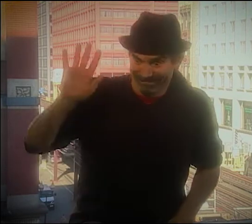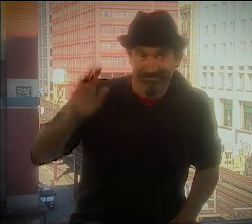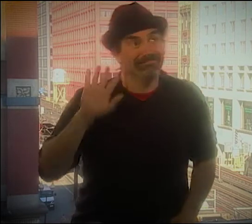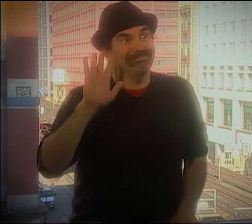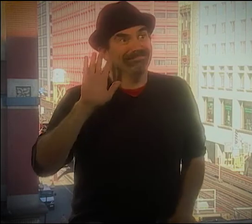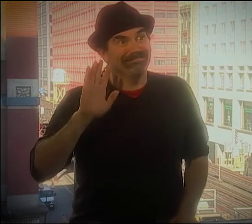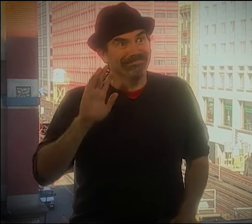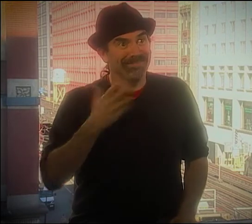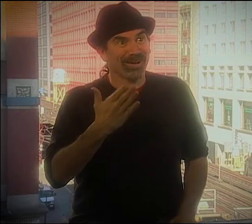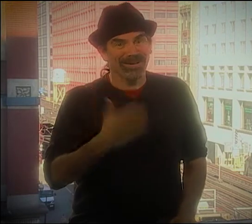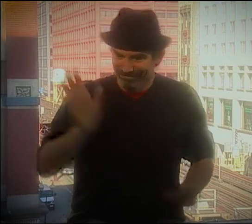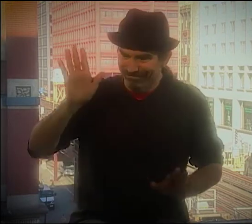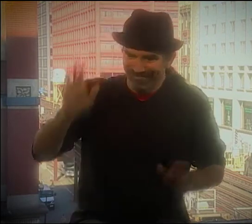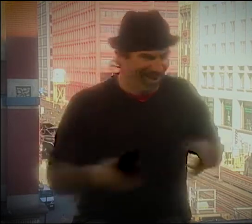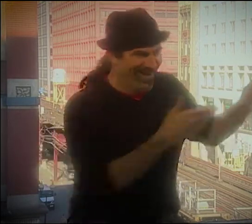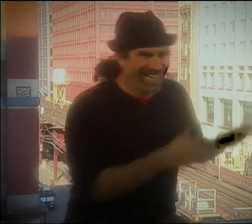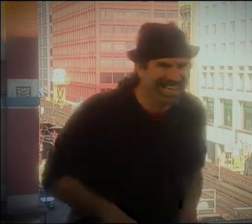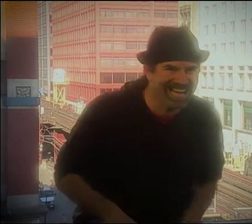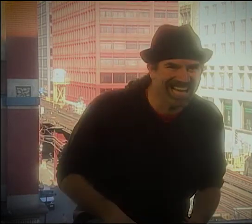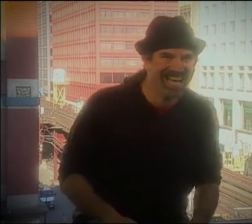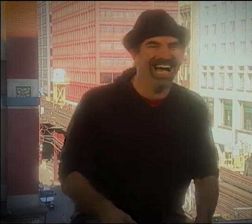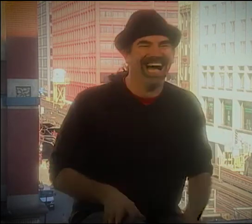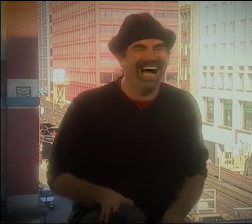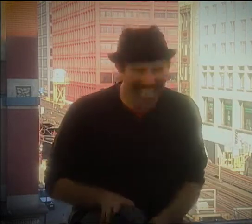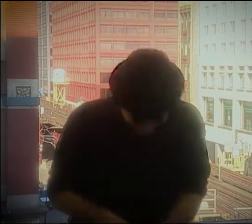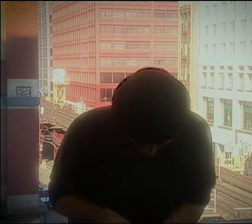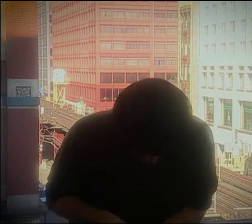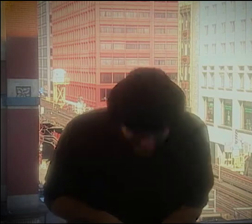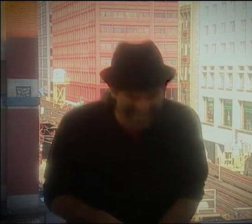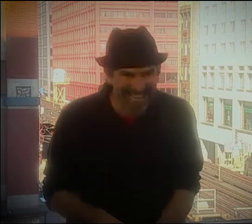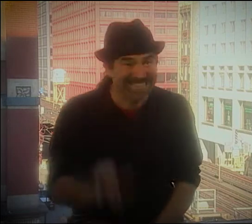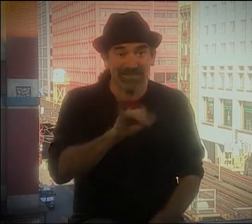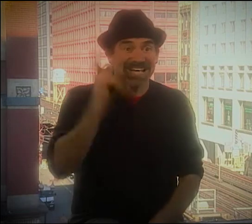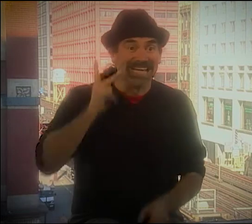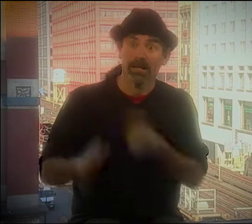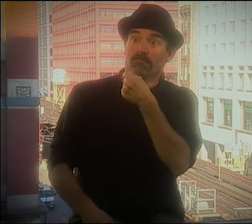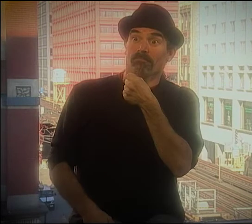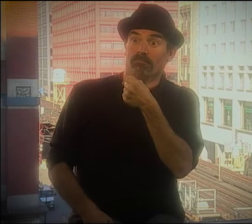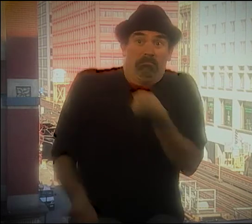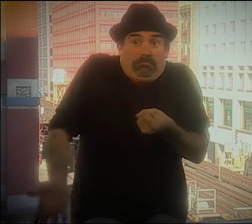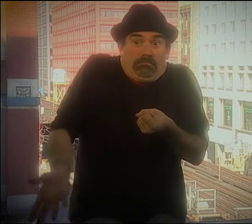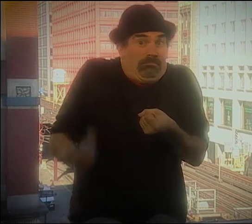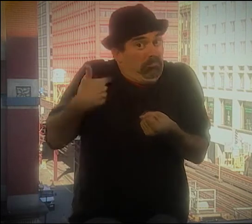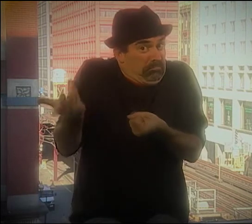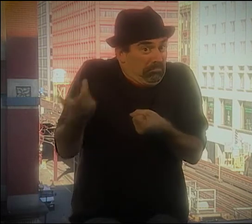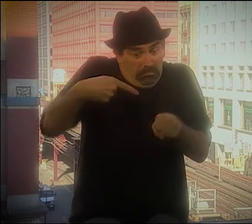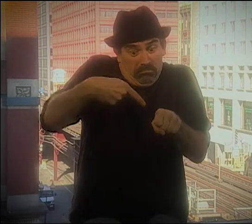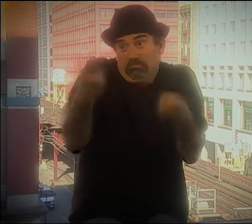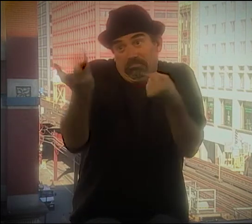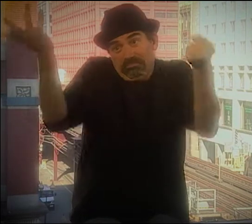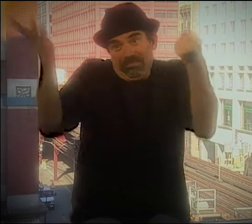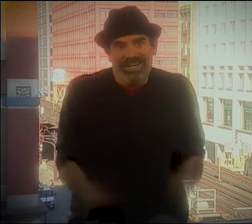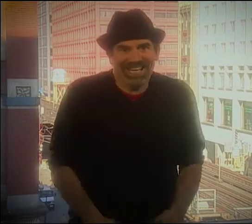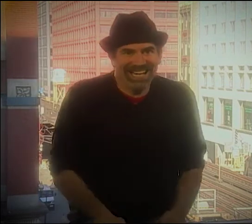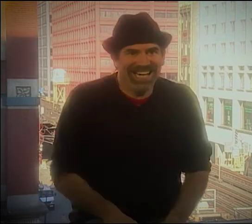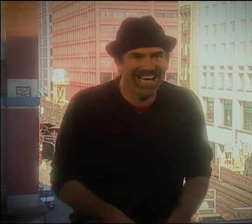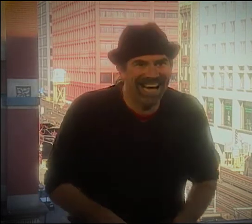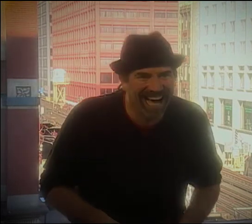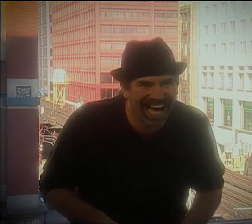SO THEY'RE LOOKING AT ME, I'M LOOKING AT THEM. WE'RE KIND OF WAVING AT EACH OTHER. I SAID, "THANK YOU" AND LEAVE. IT WAS SAME LIKE WITH THE HEARING PEOPLE GOING,